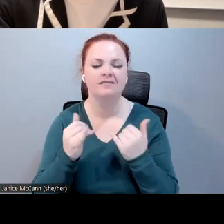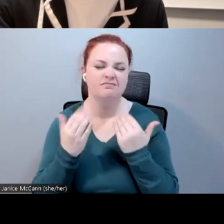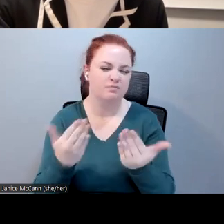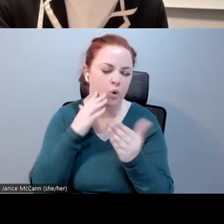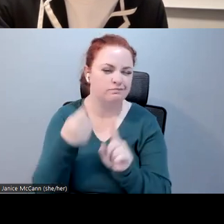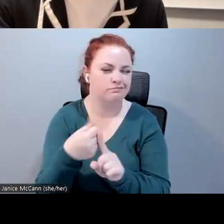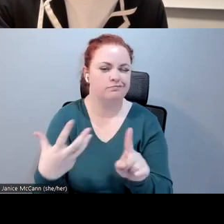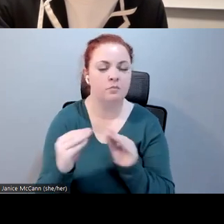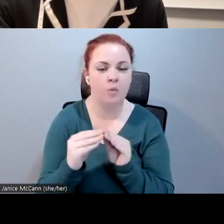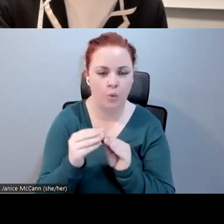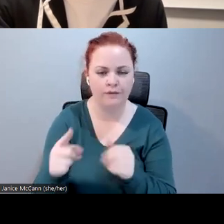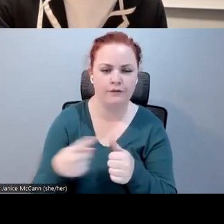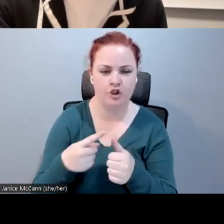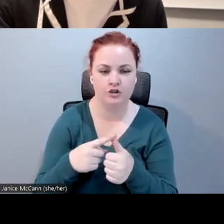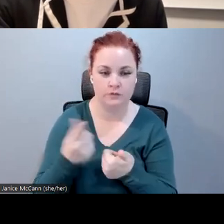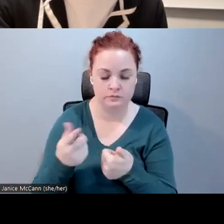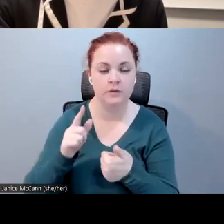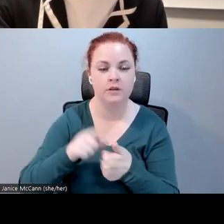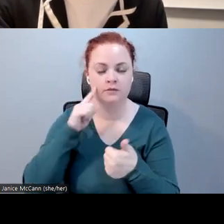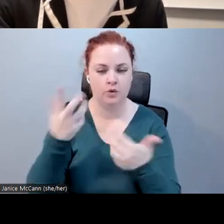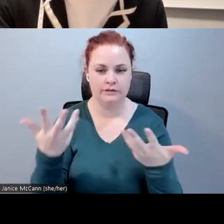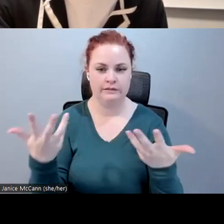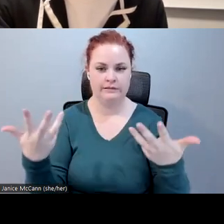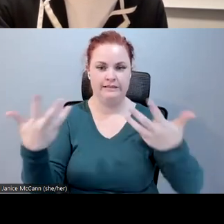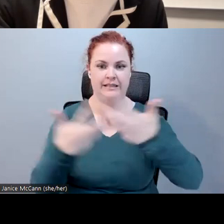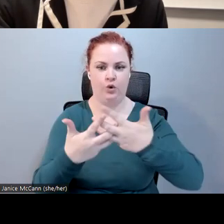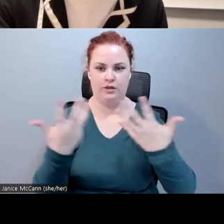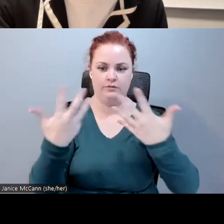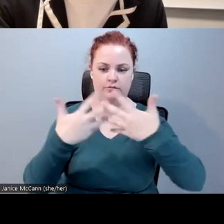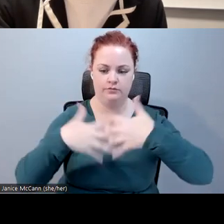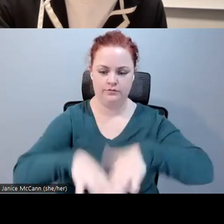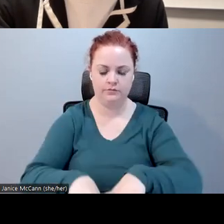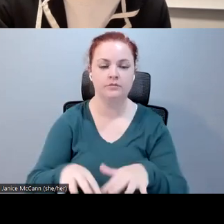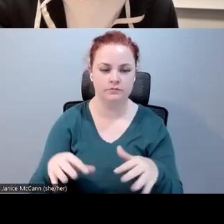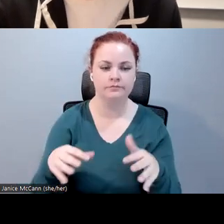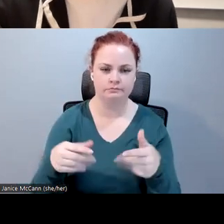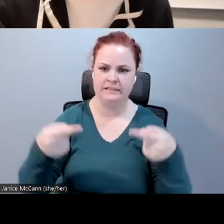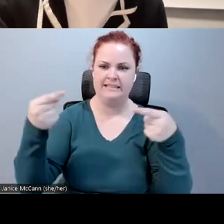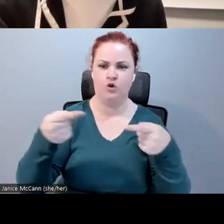consideration, synchronized captions. It is crucial that the